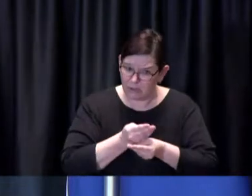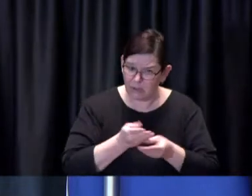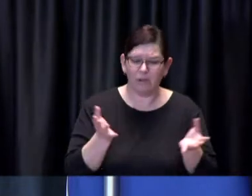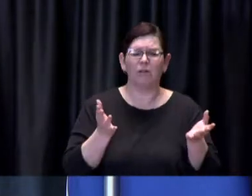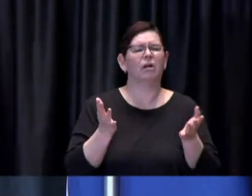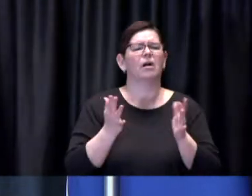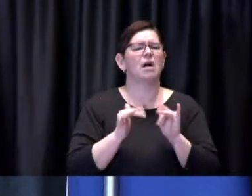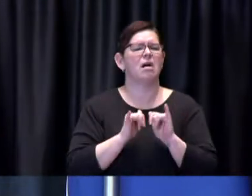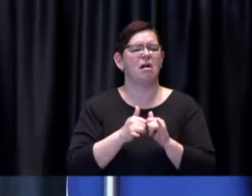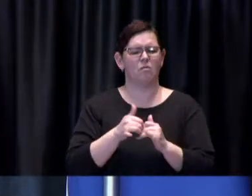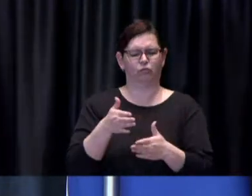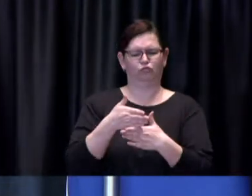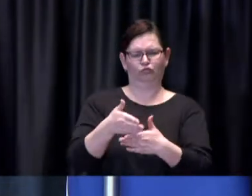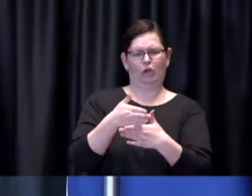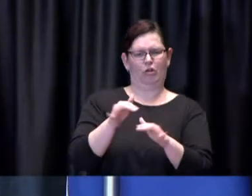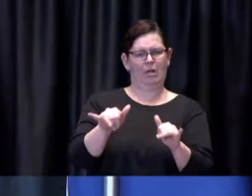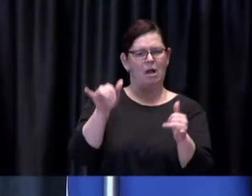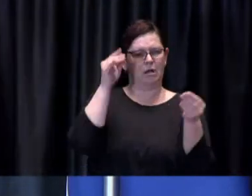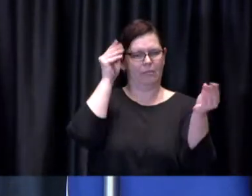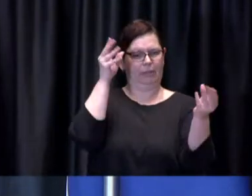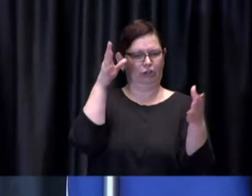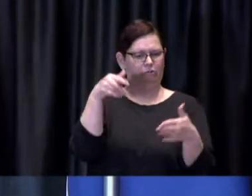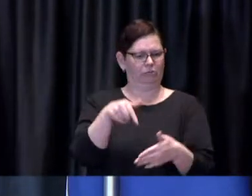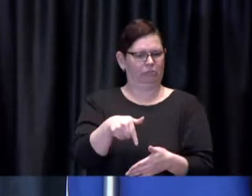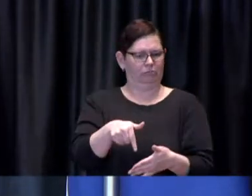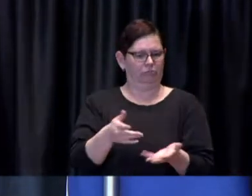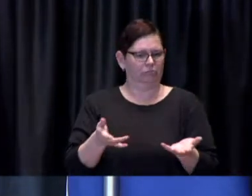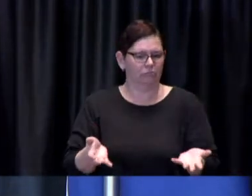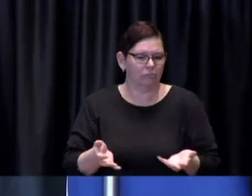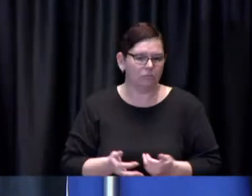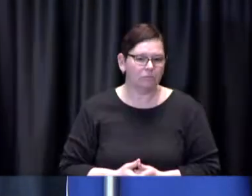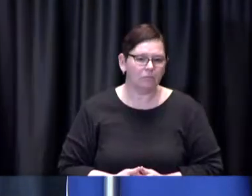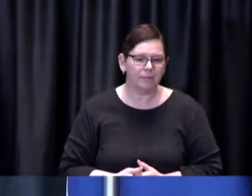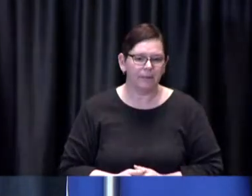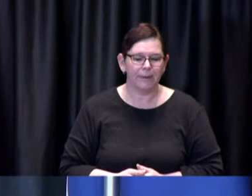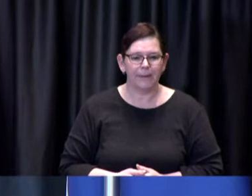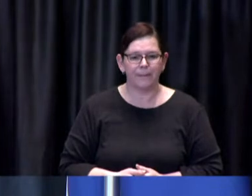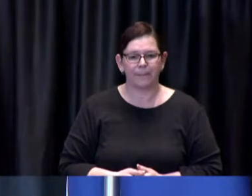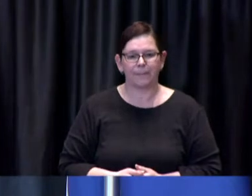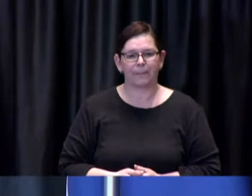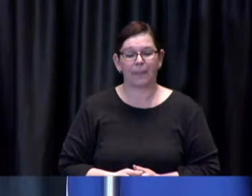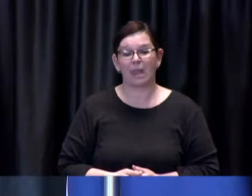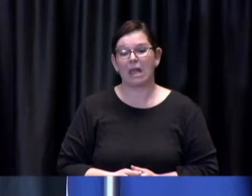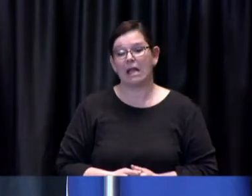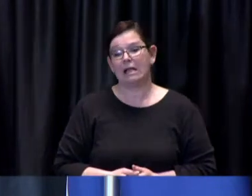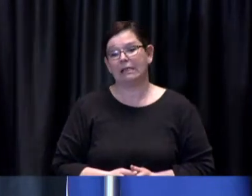Dr. de Villa: So Mark I will probably have to go back and check on the specifics with the team